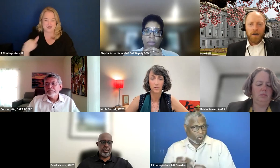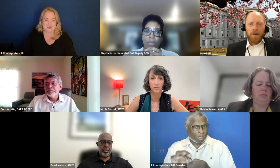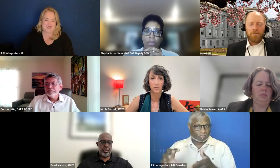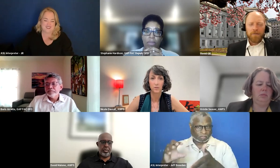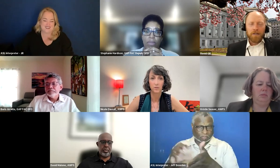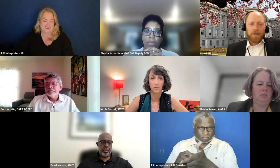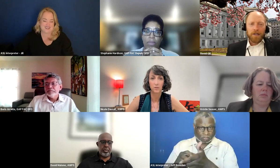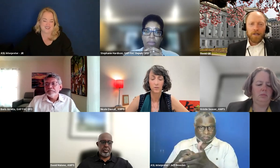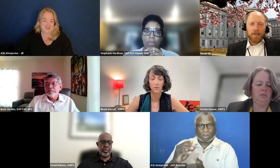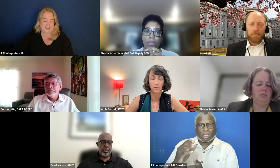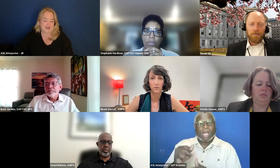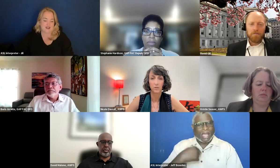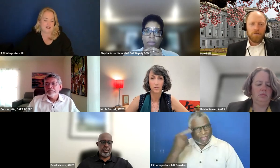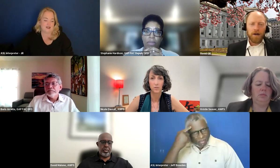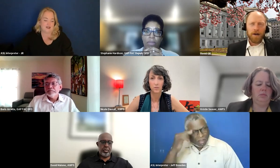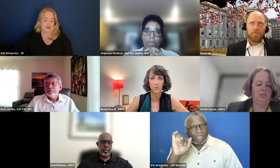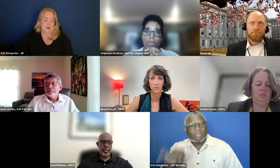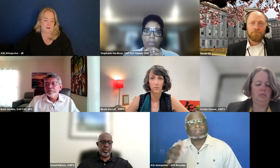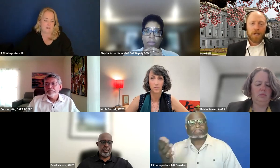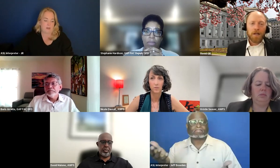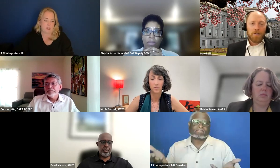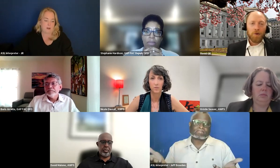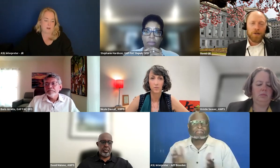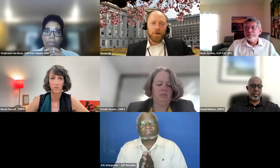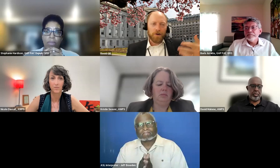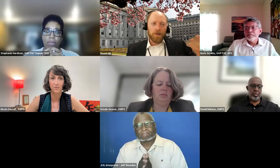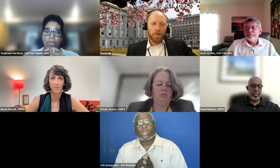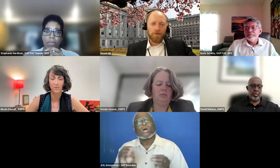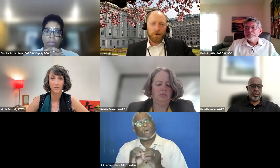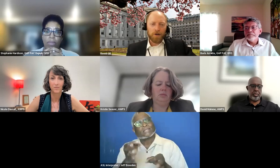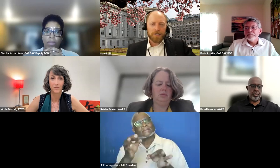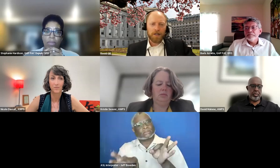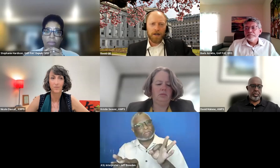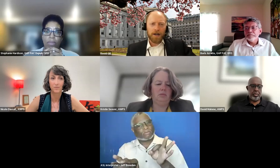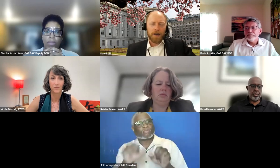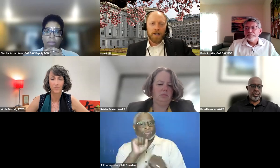I believe that will be more simple for the workforce.